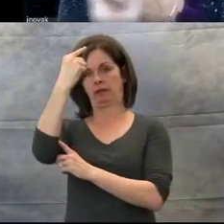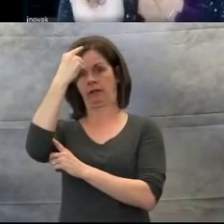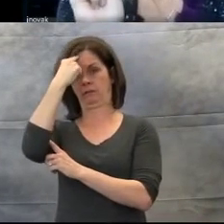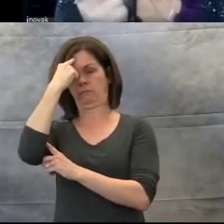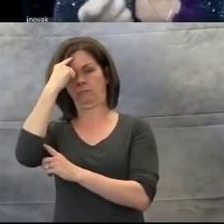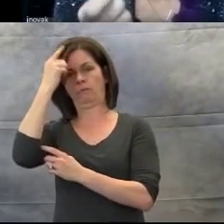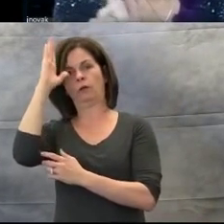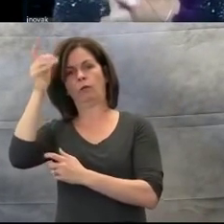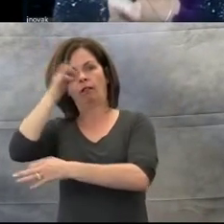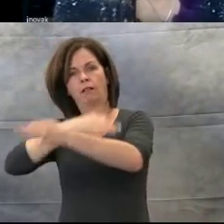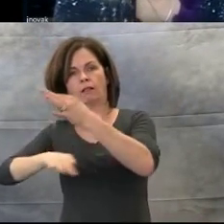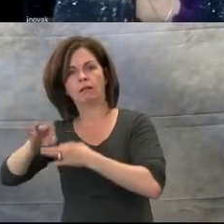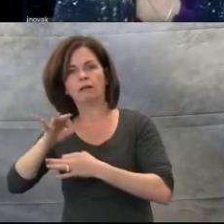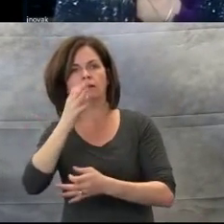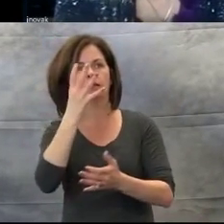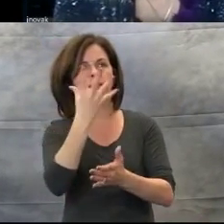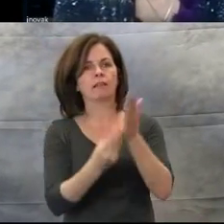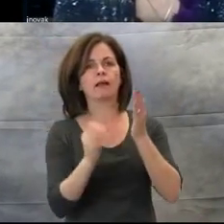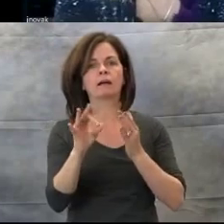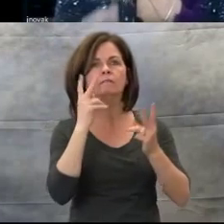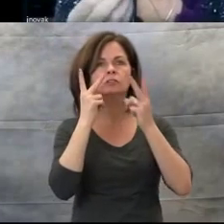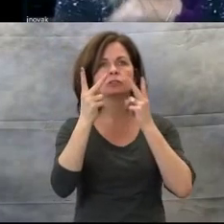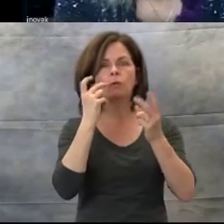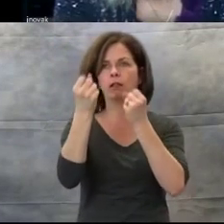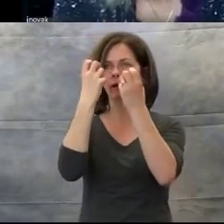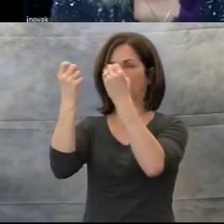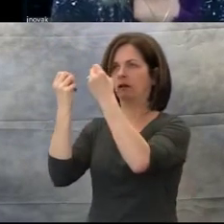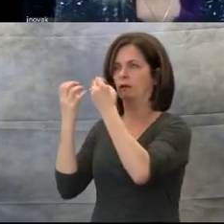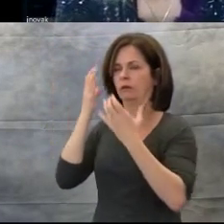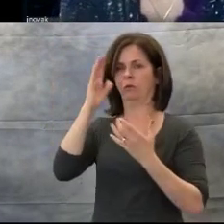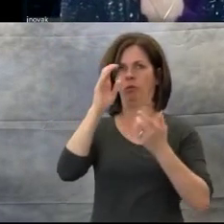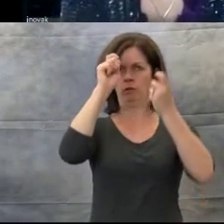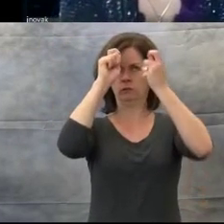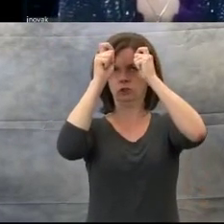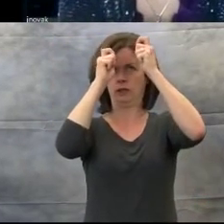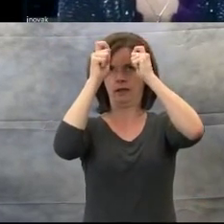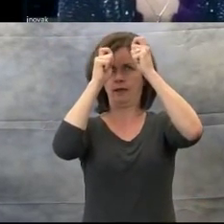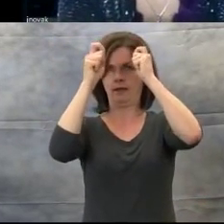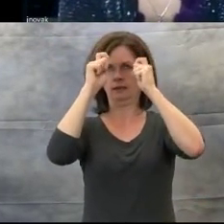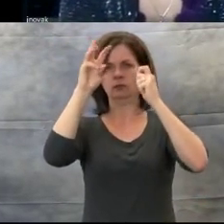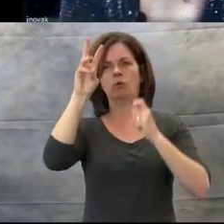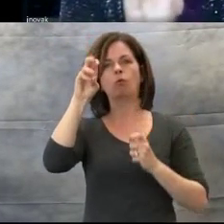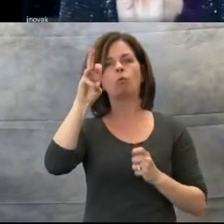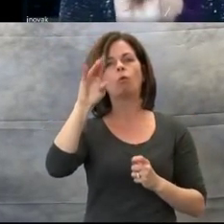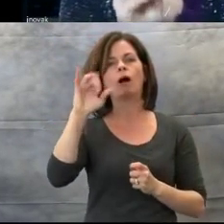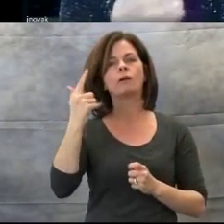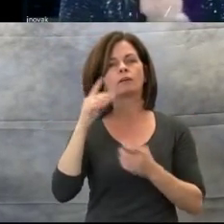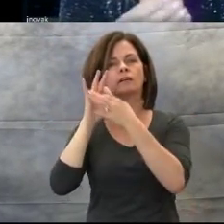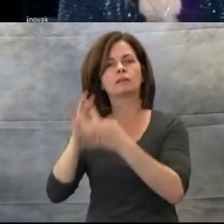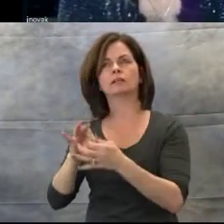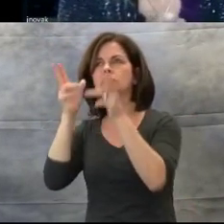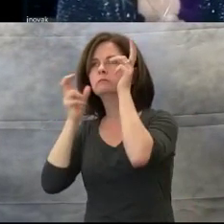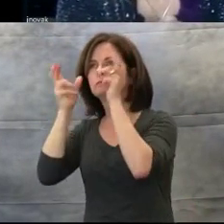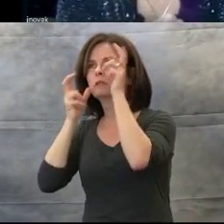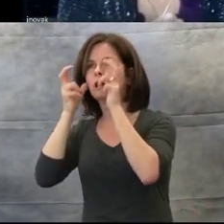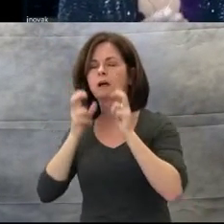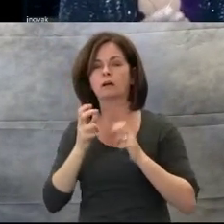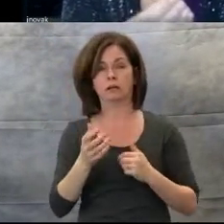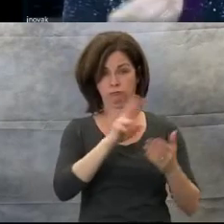by changing its wiring for sound. In the two studies, that I found, they really focused on two vision diagnoses.